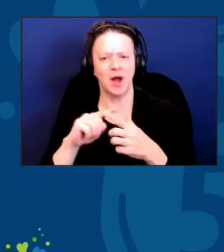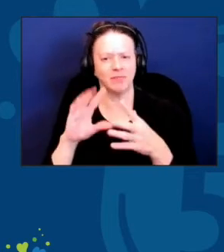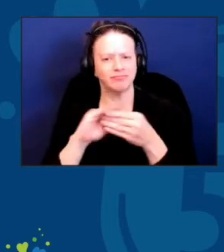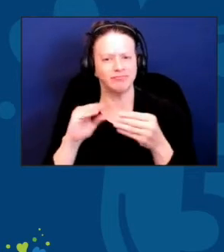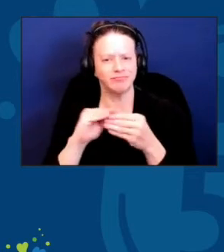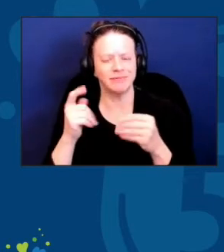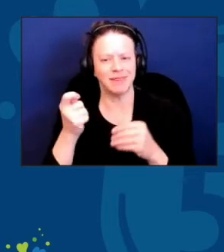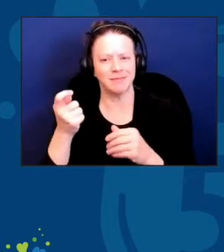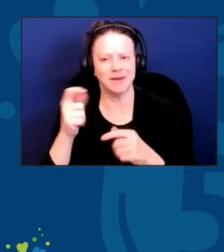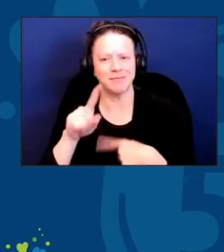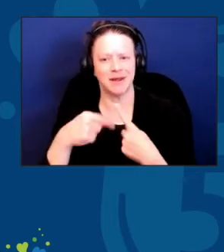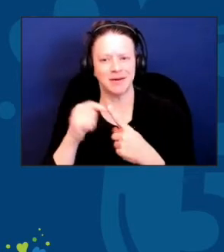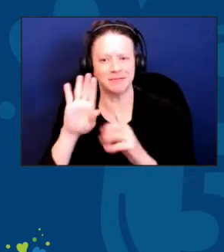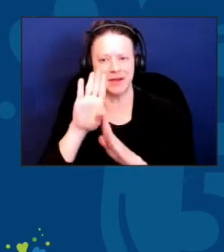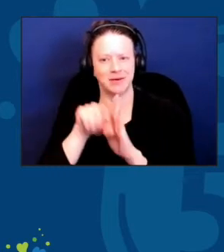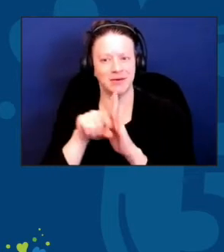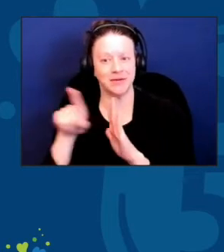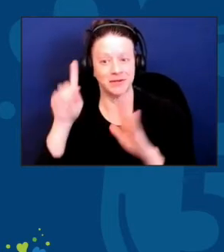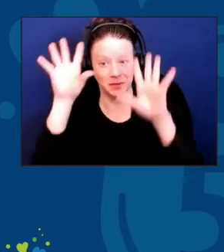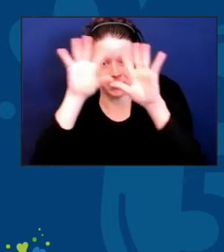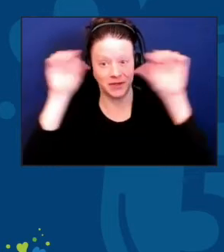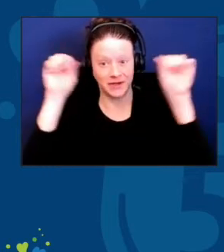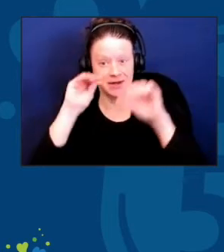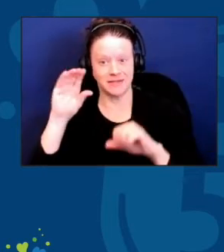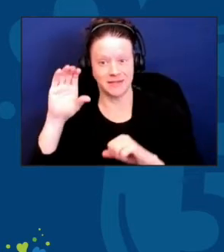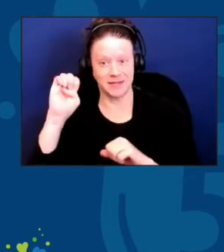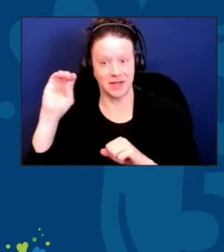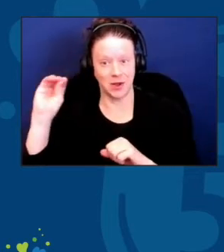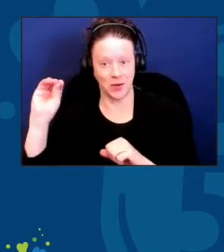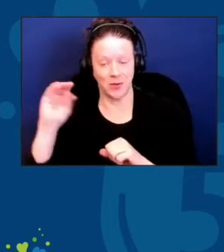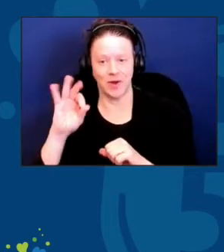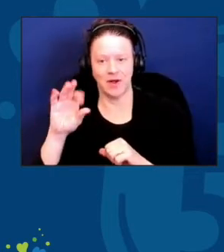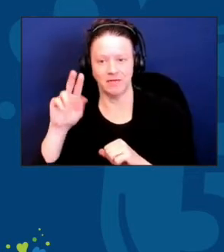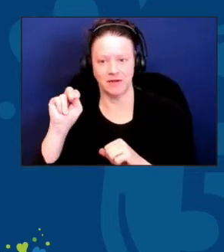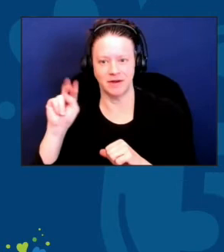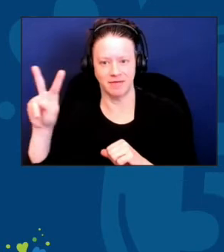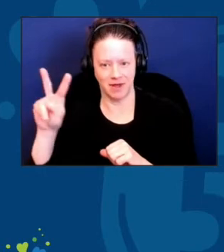Jeff is the President and CEO of Nevada Senior Services,